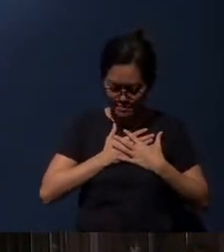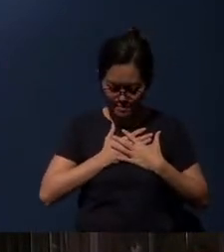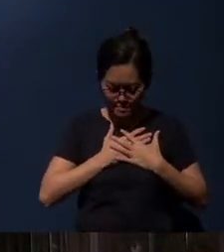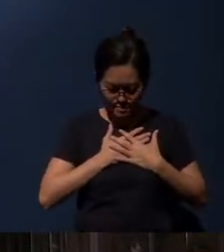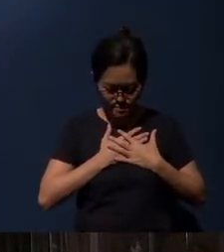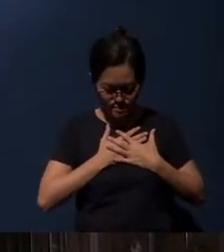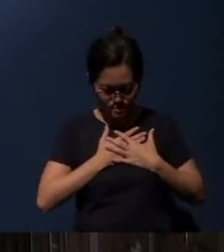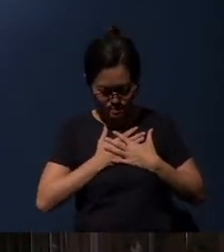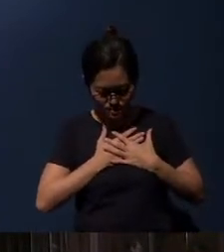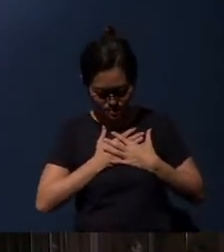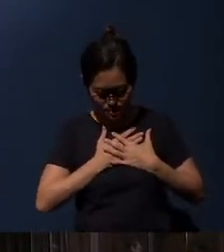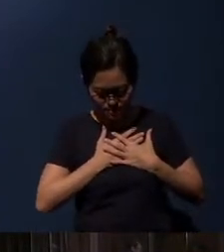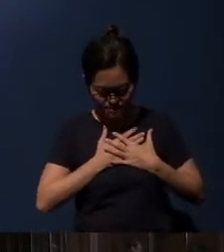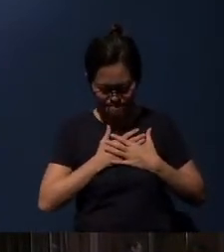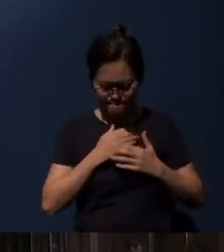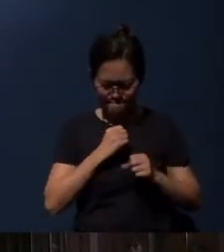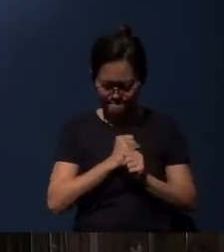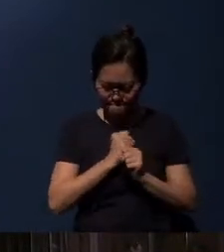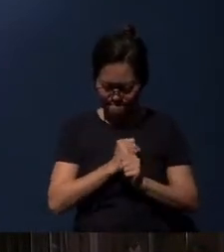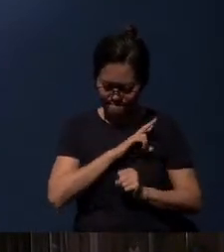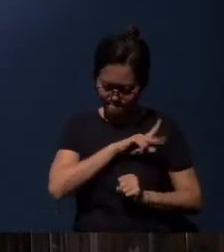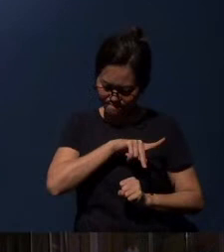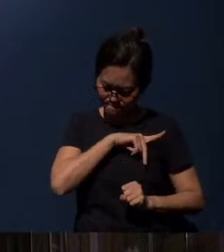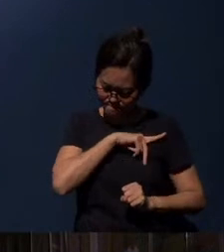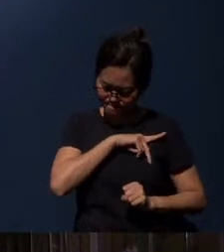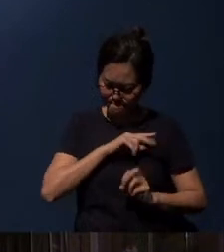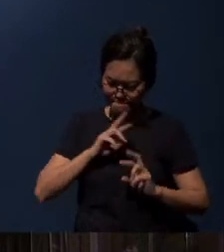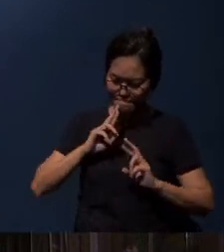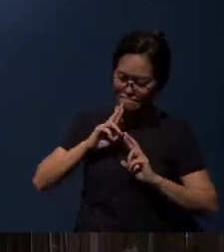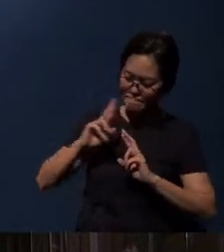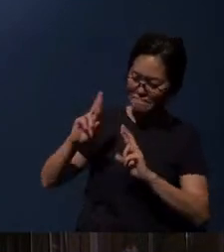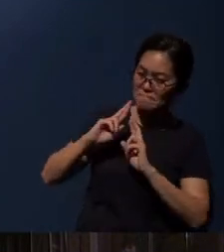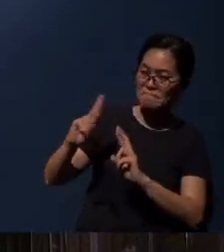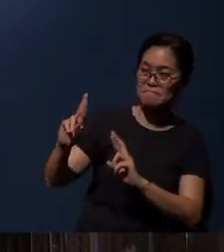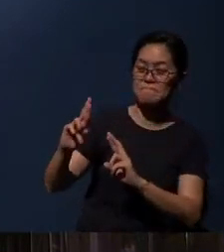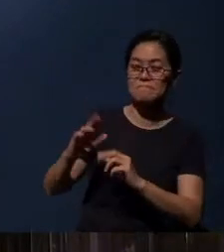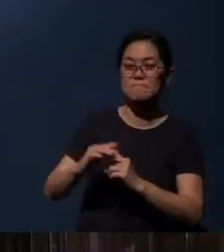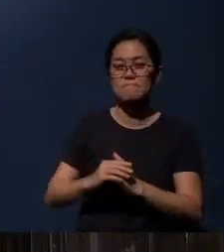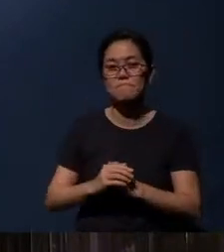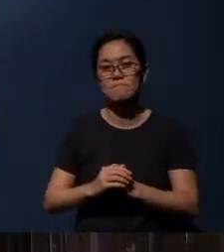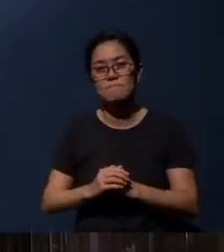And let's make a personal response to the message